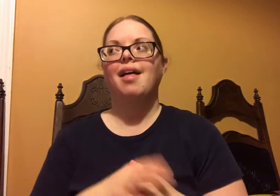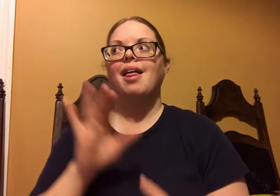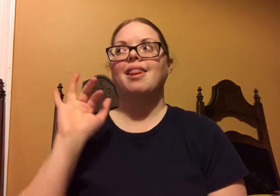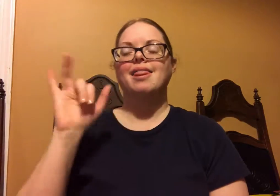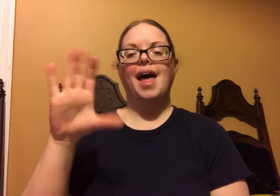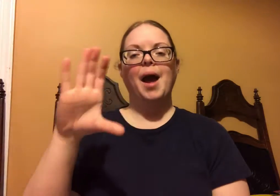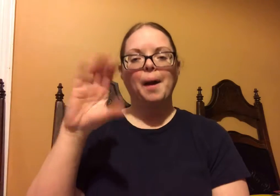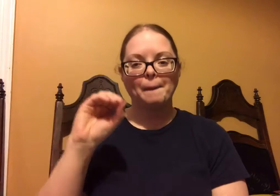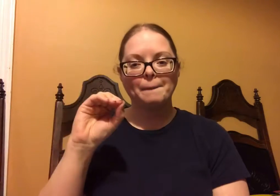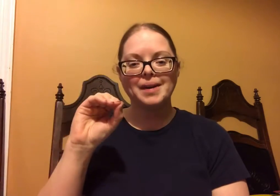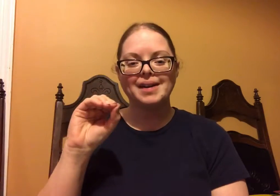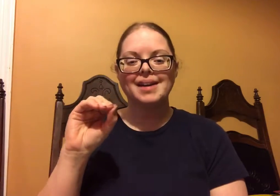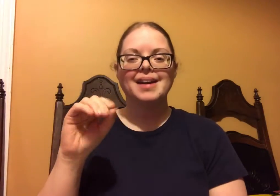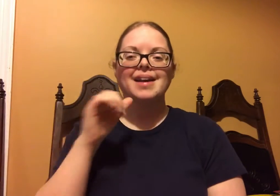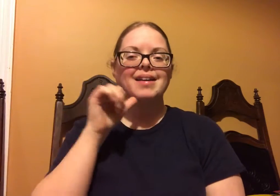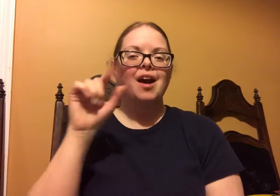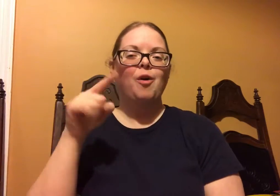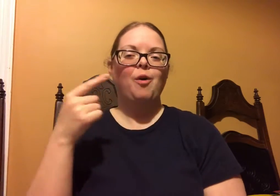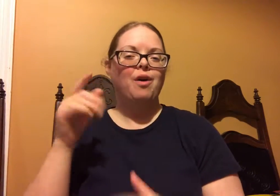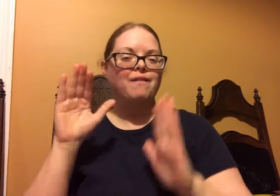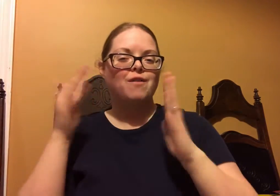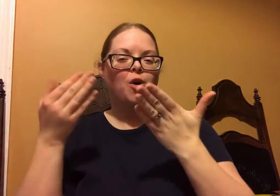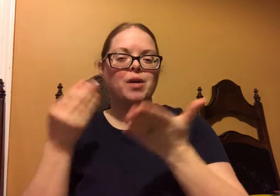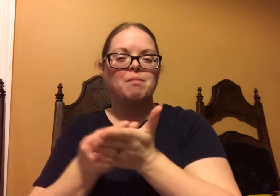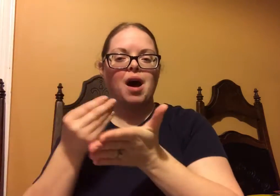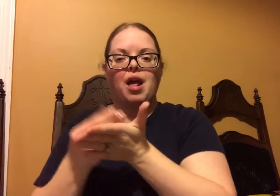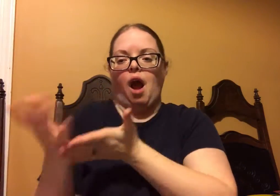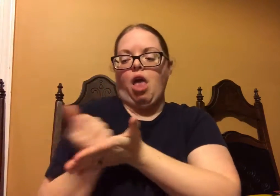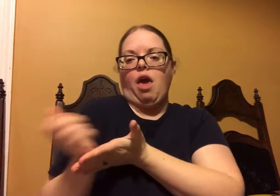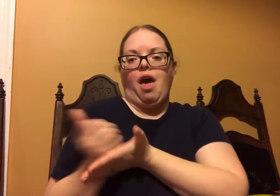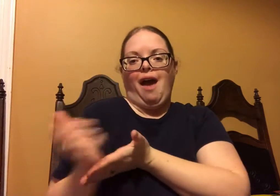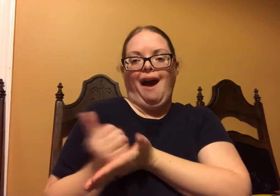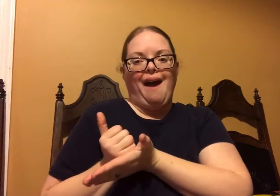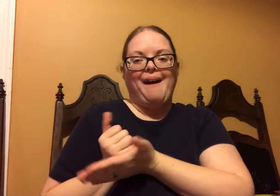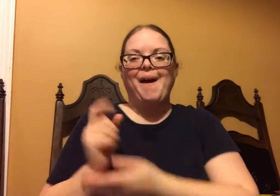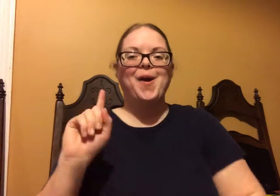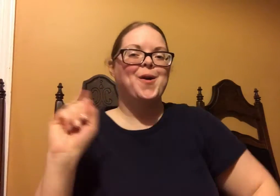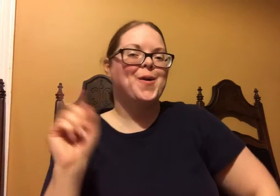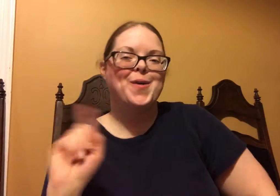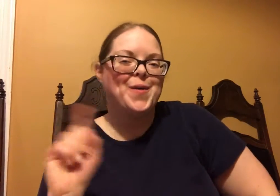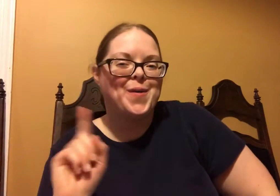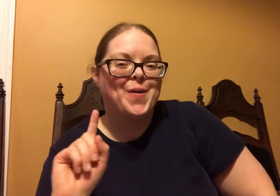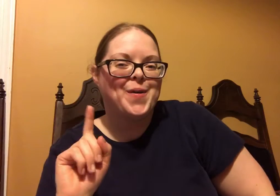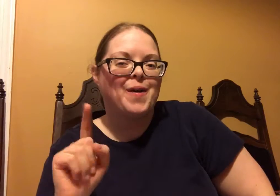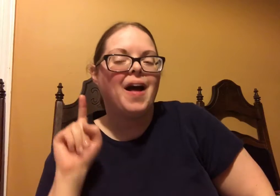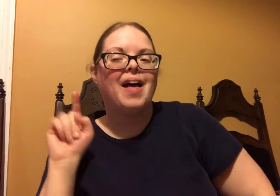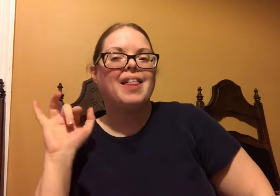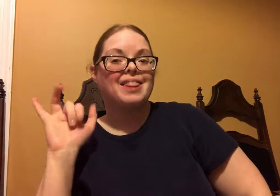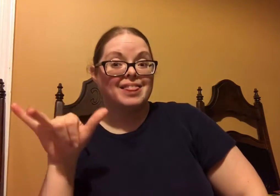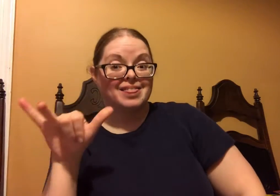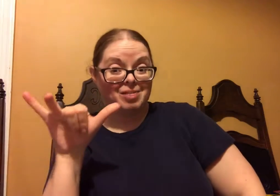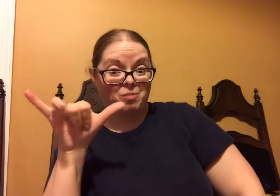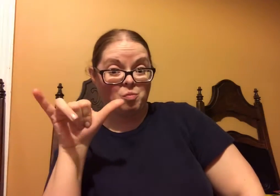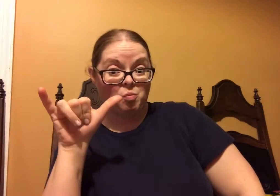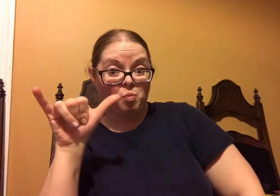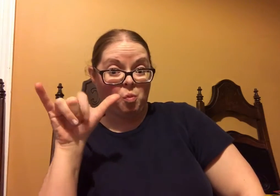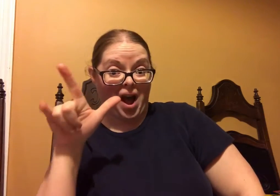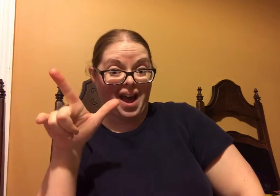they're Christian. And that company isn't focused on making all of this money.